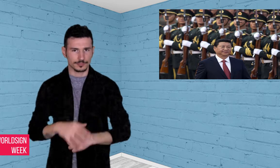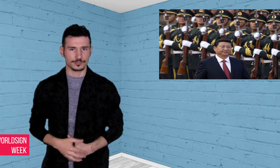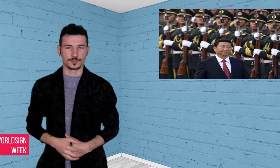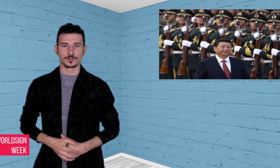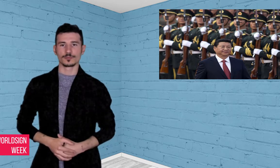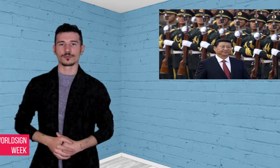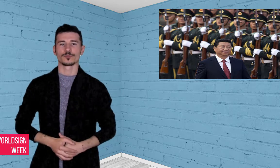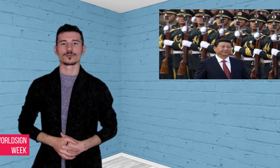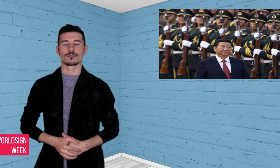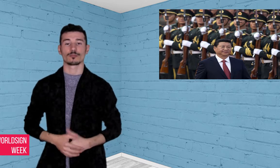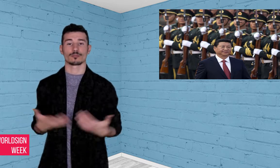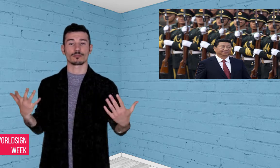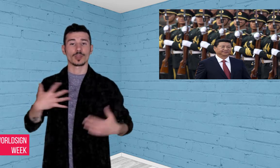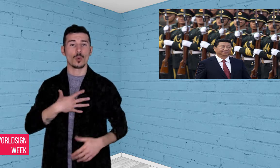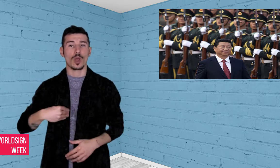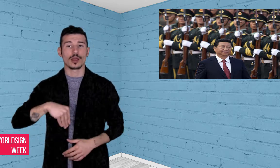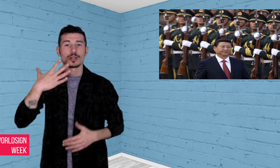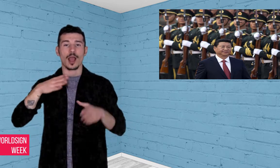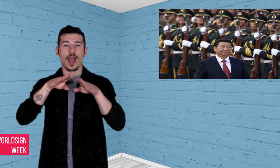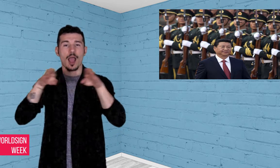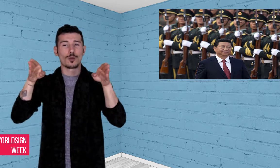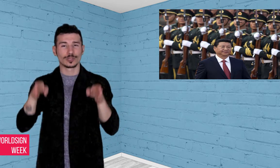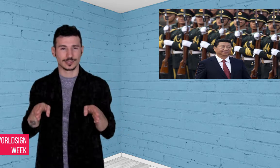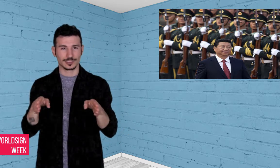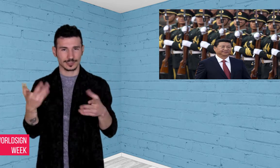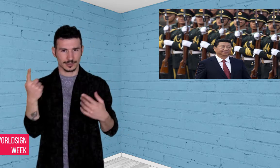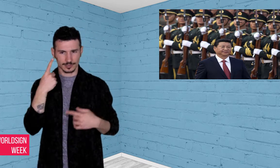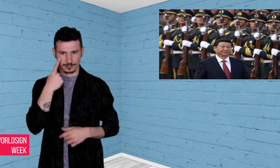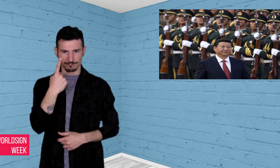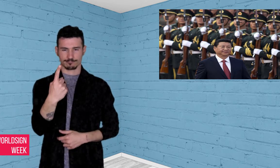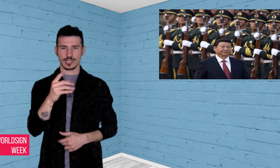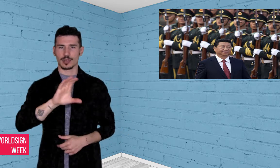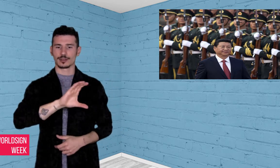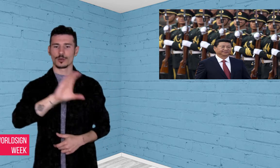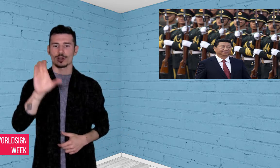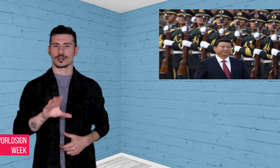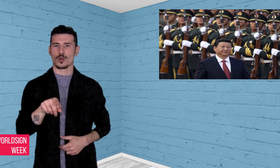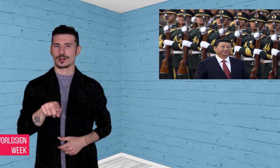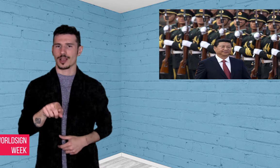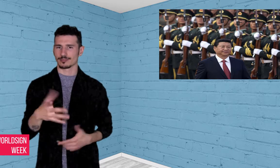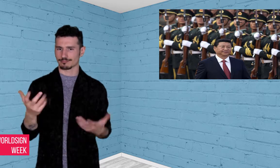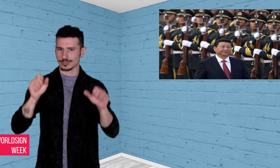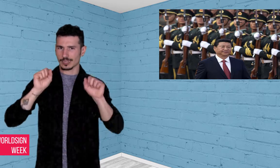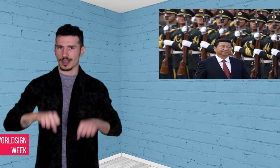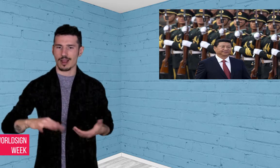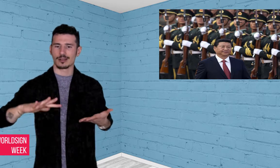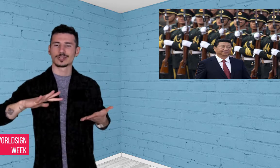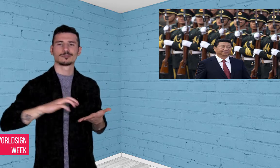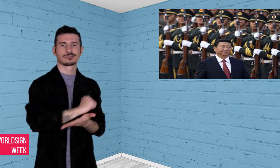White House sees North Korea as the